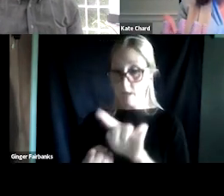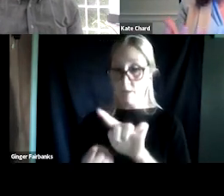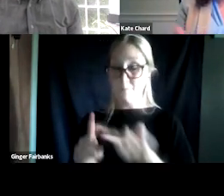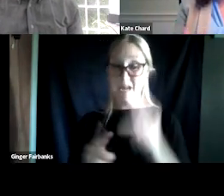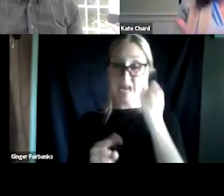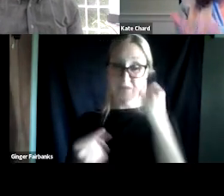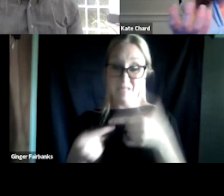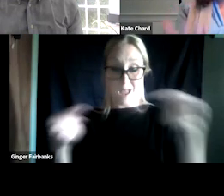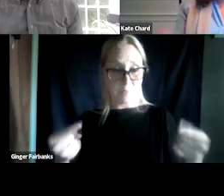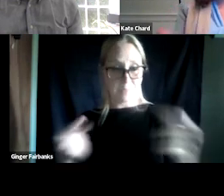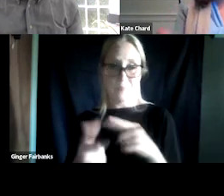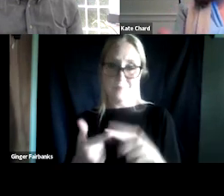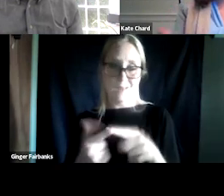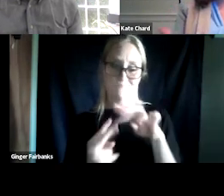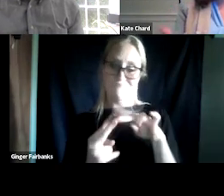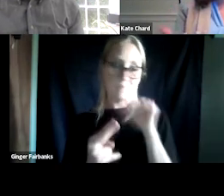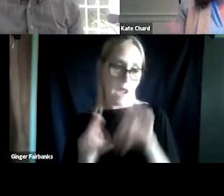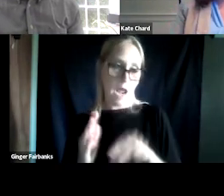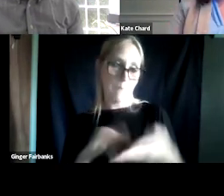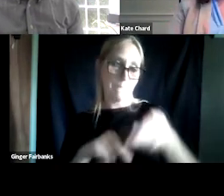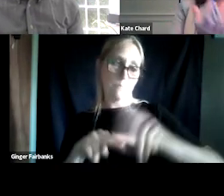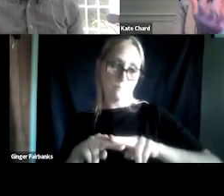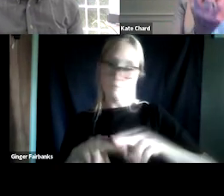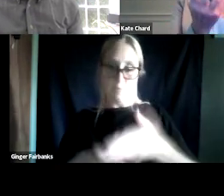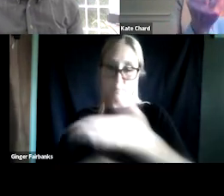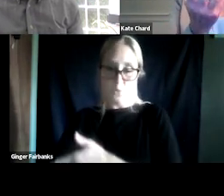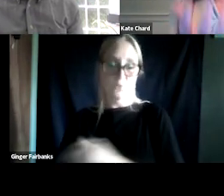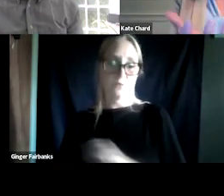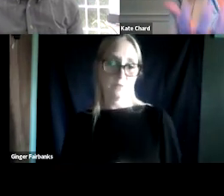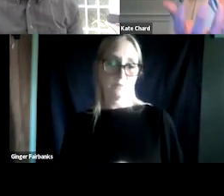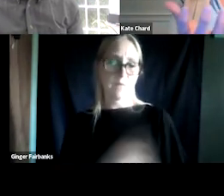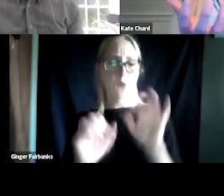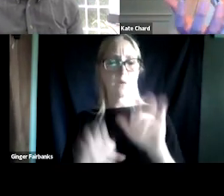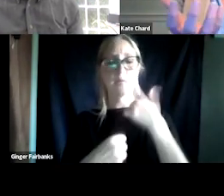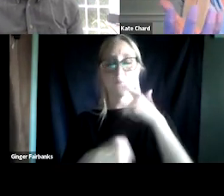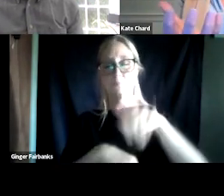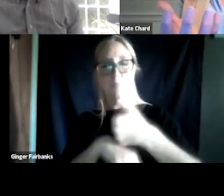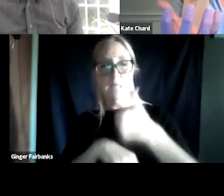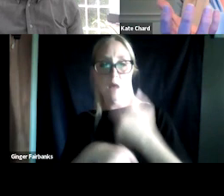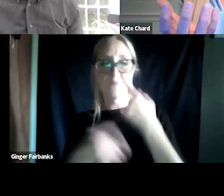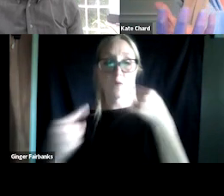And really how can we then set them up for more success of maybe leaning a little bit further into that PTSD treatment